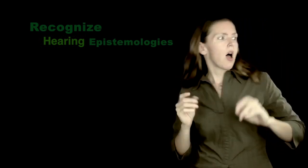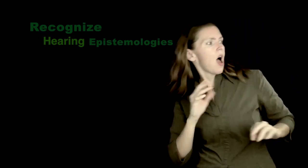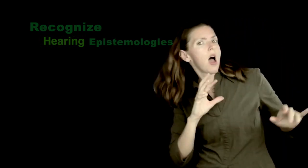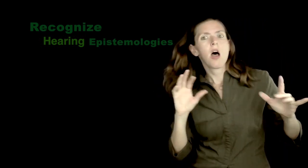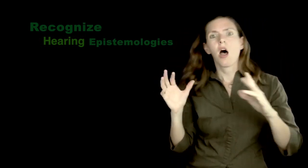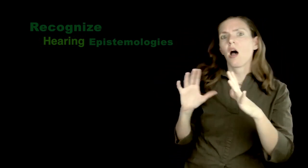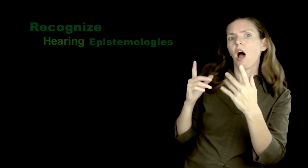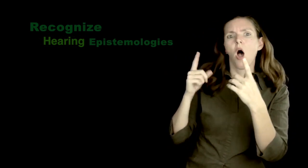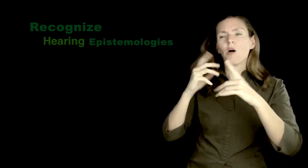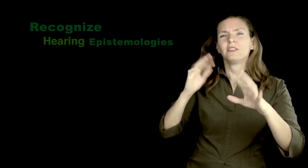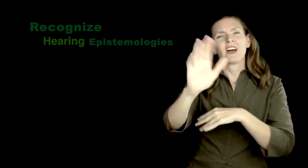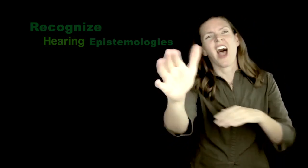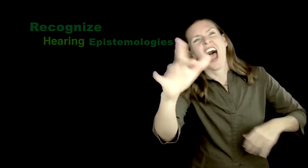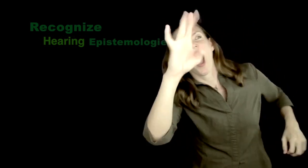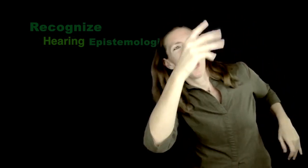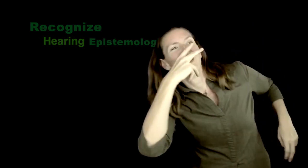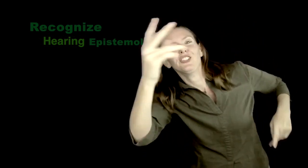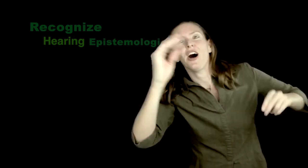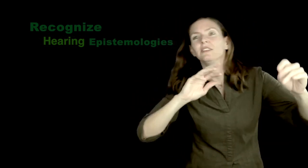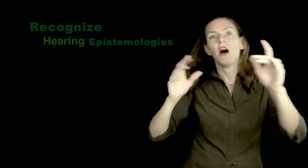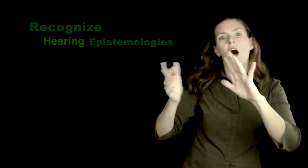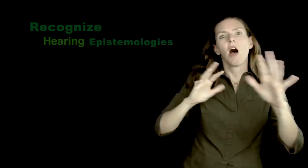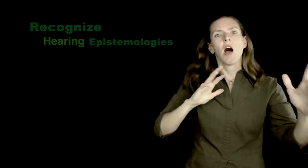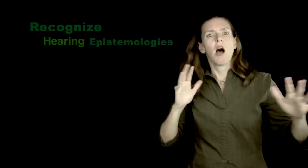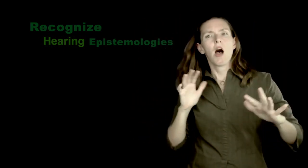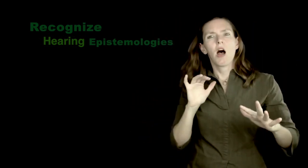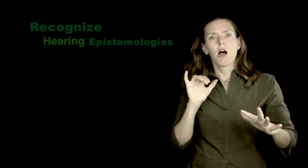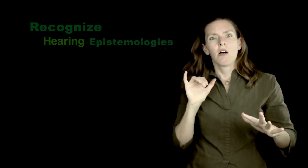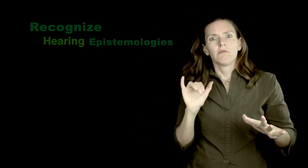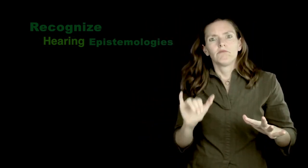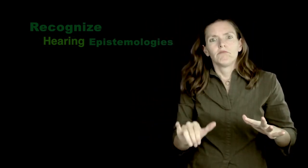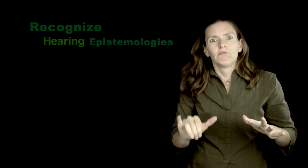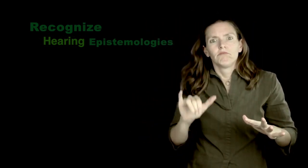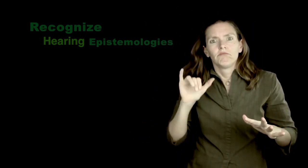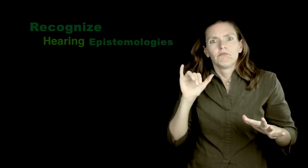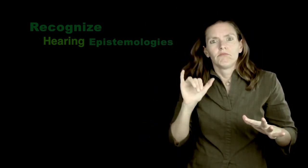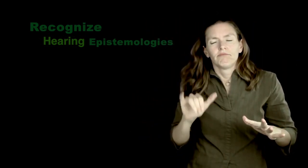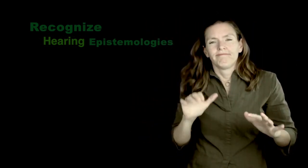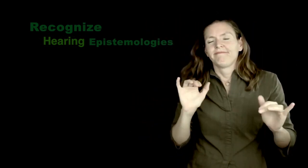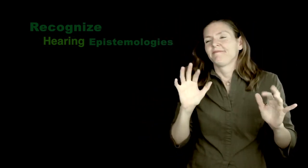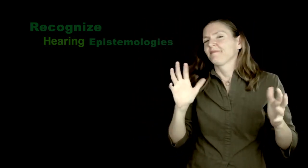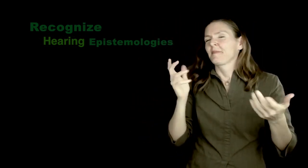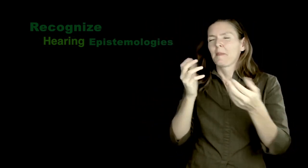They studied Deaf students walking in line, they were falling out of place because they had to shift their shoulders in order to communicate with the person behind or in front of them.